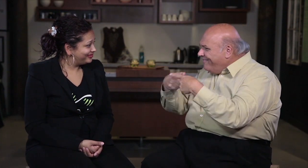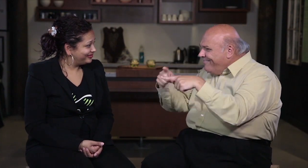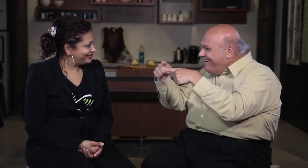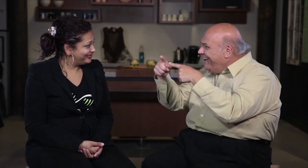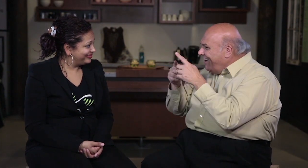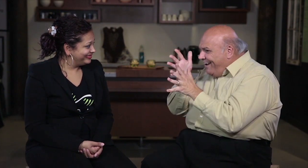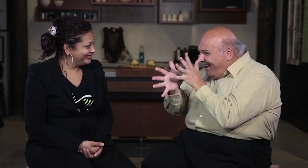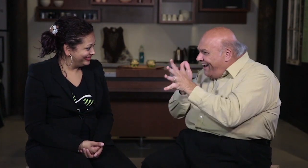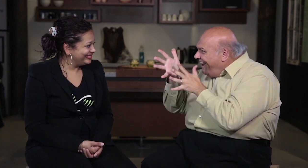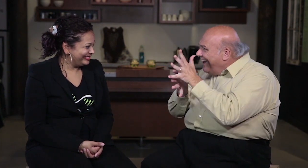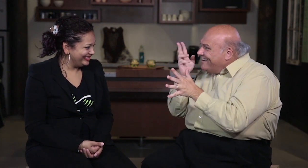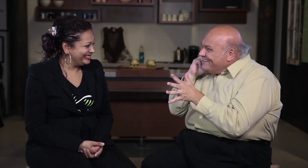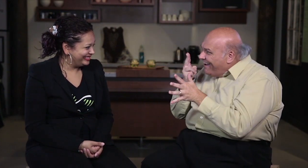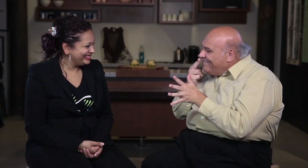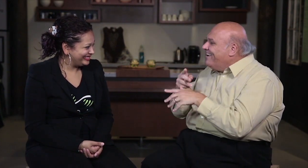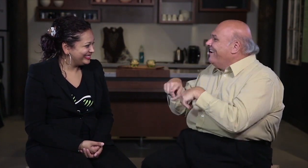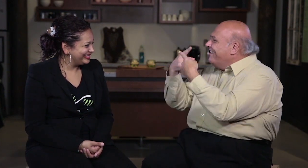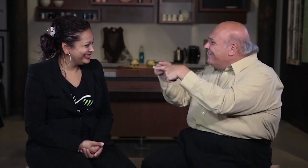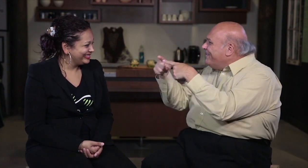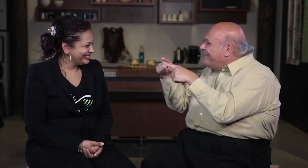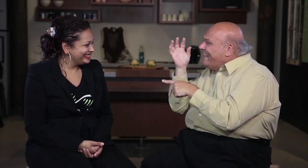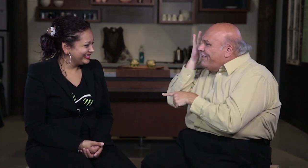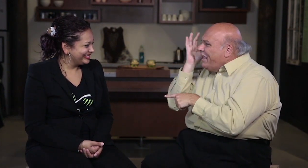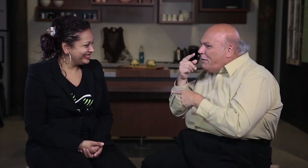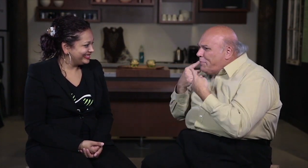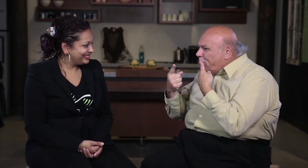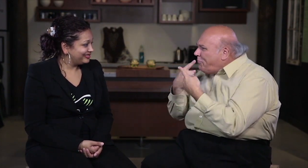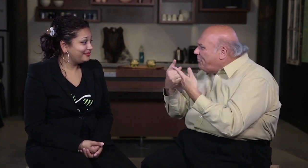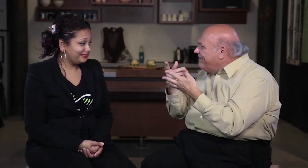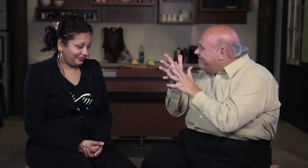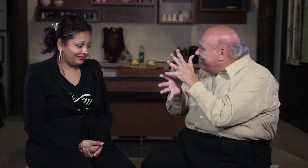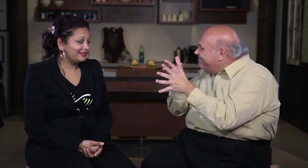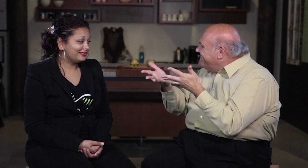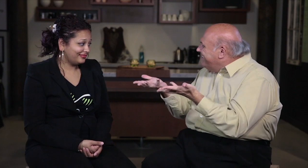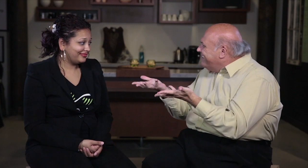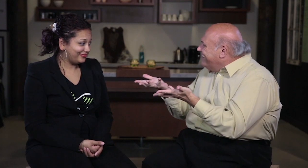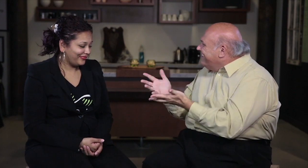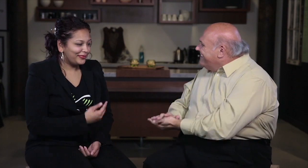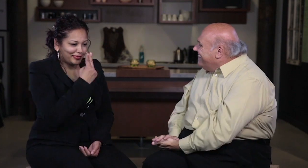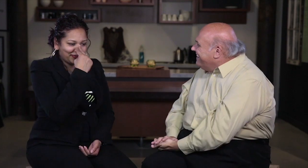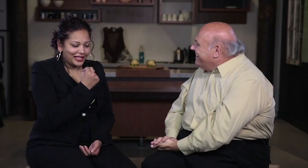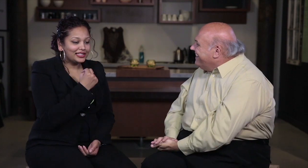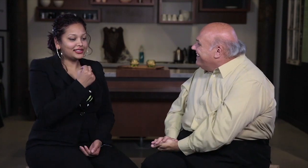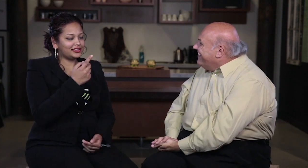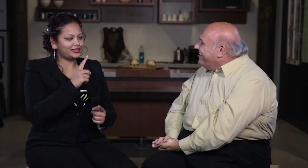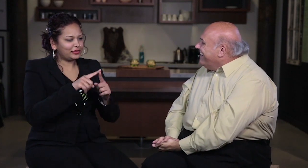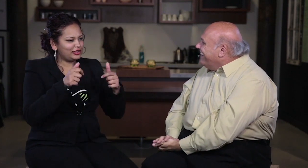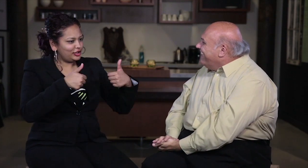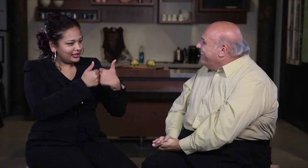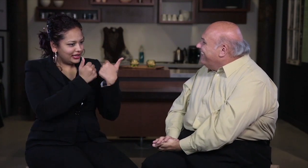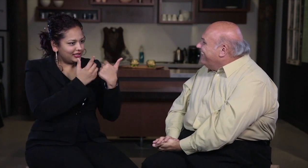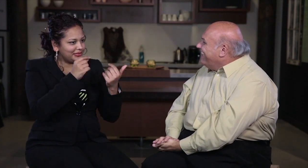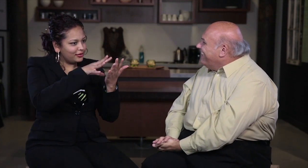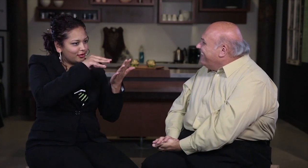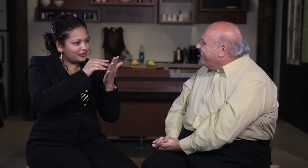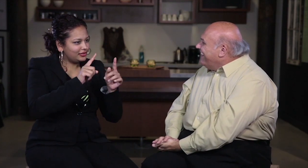customers, you also learn their sign languages and see hearing people try to communicate! It's been fun but it's